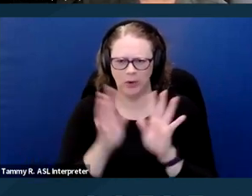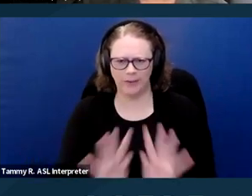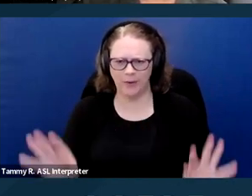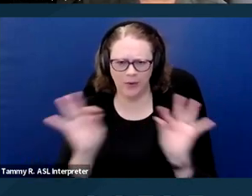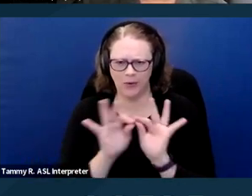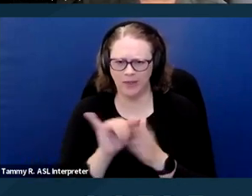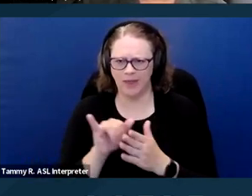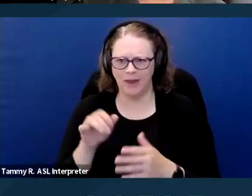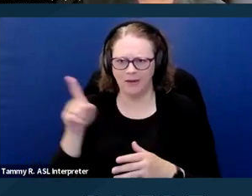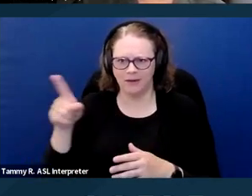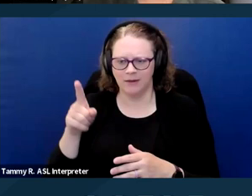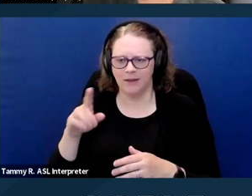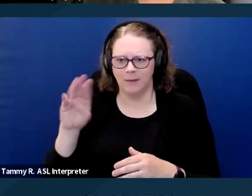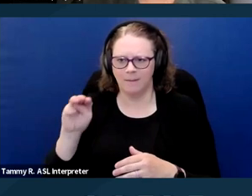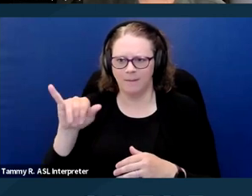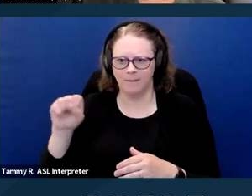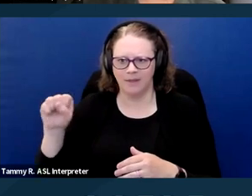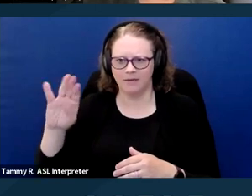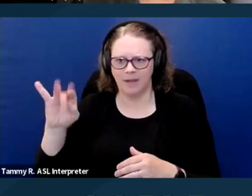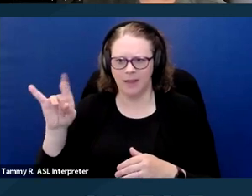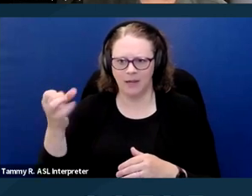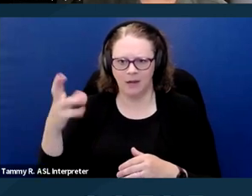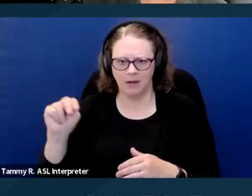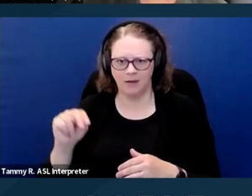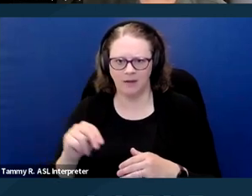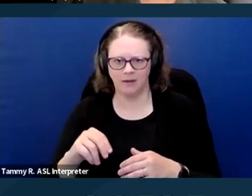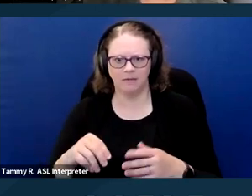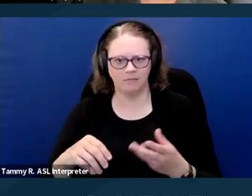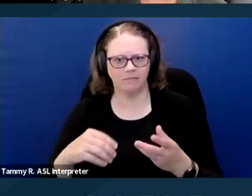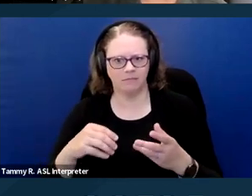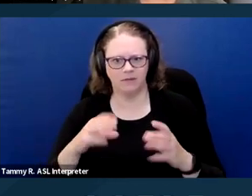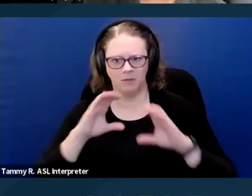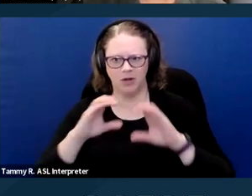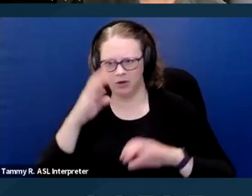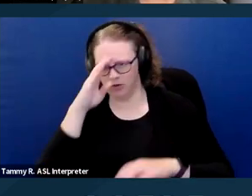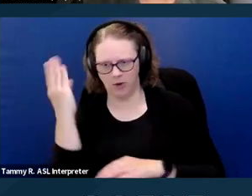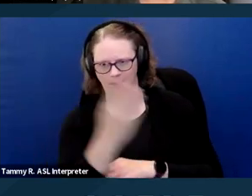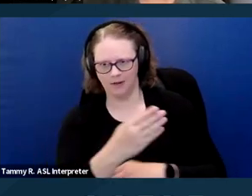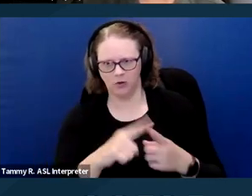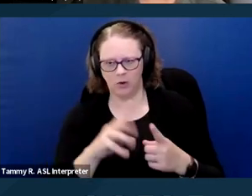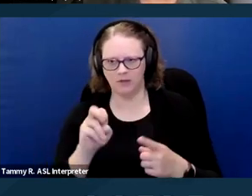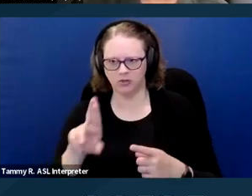never communicated directly to Mr. Bresler. She was still an aggrieved person under the Fair Housing Act